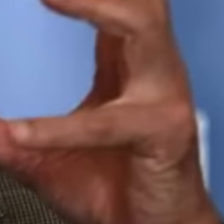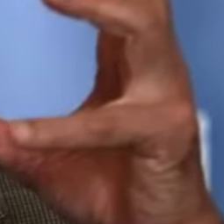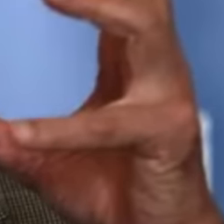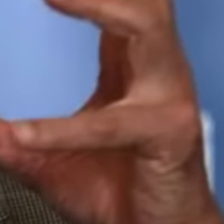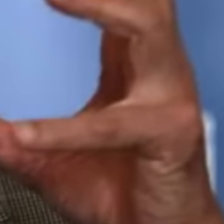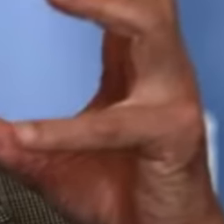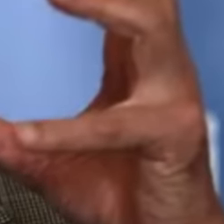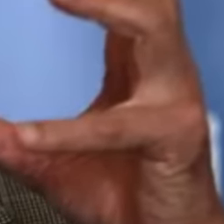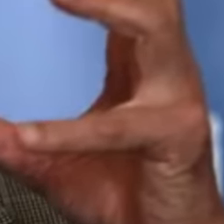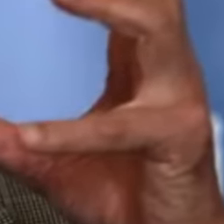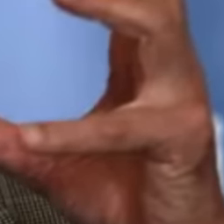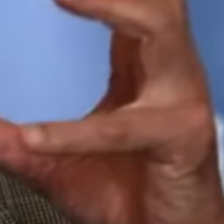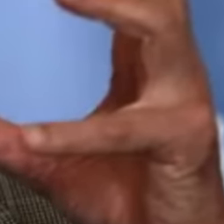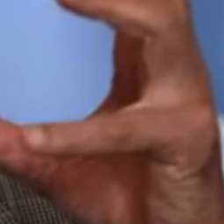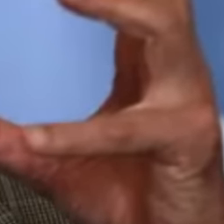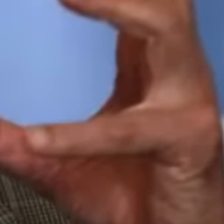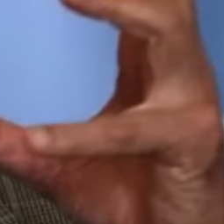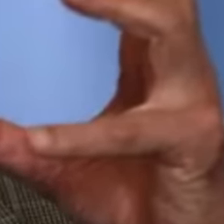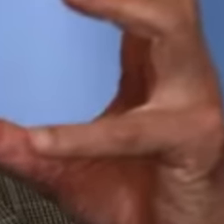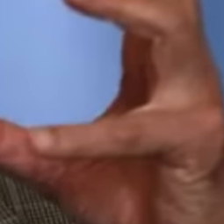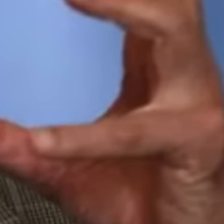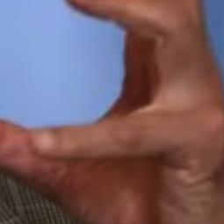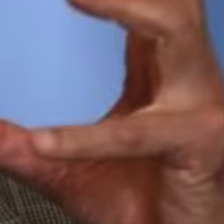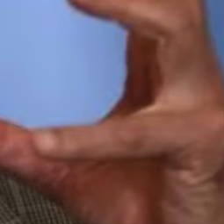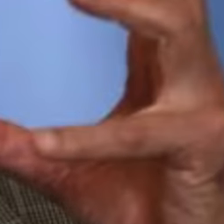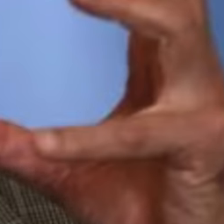reflect